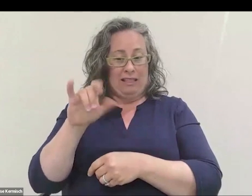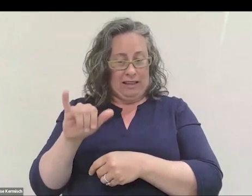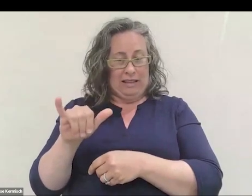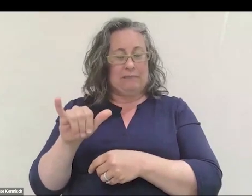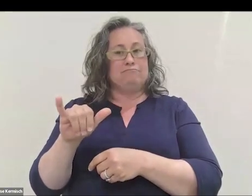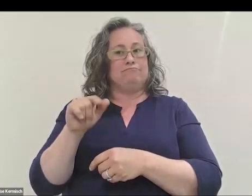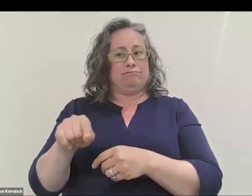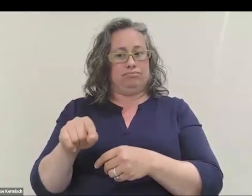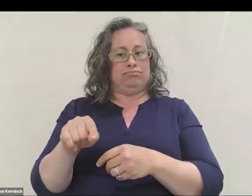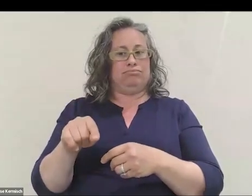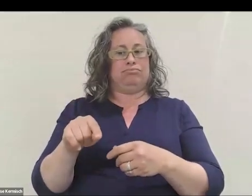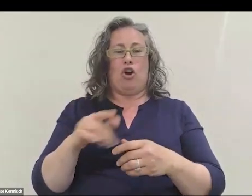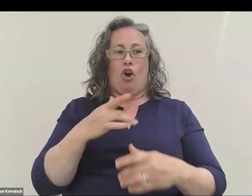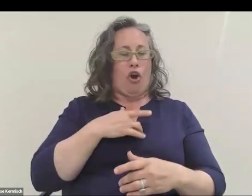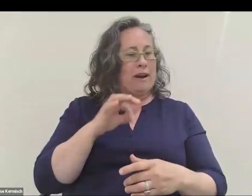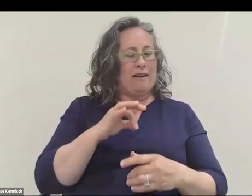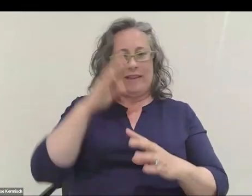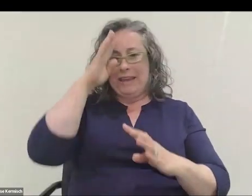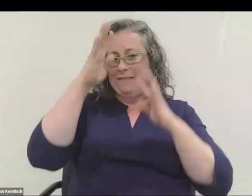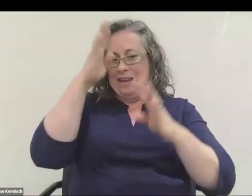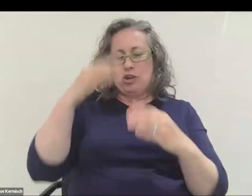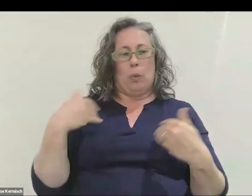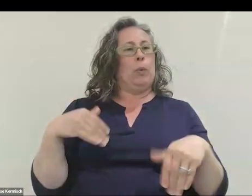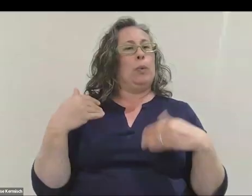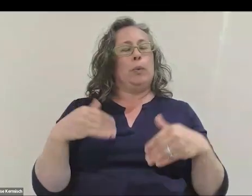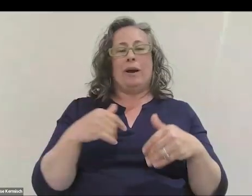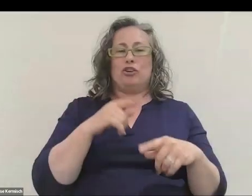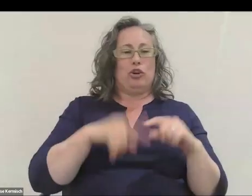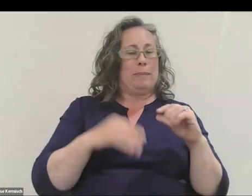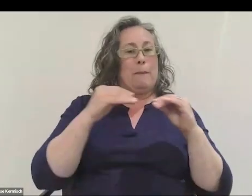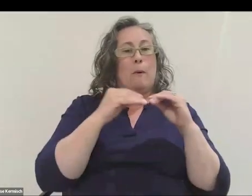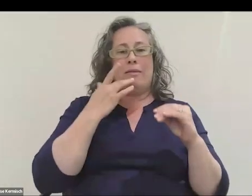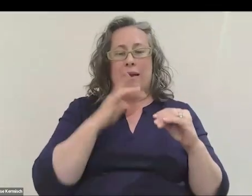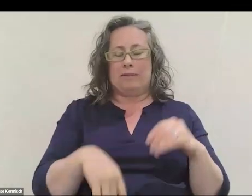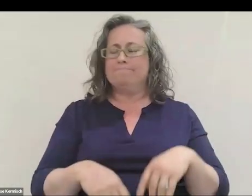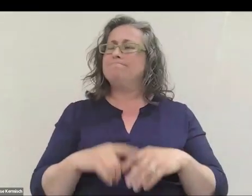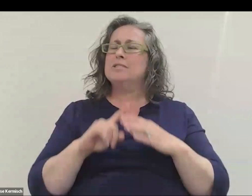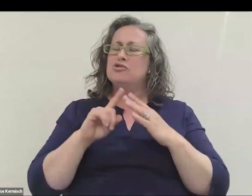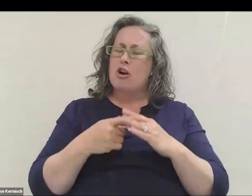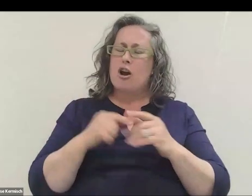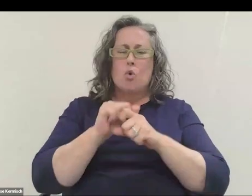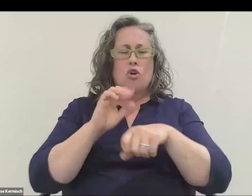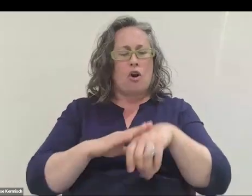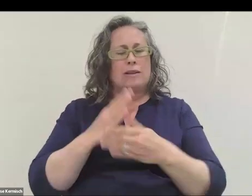Silicon Valley, so I couldn't have been more lucky really. We started working on some cool stuff. One of my NASA bosses